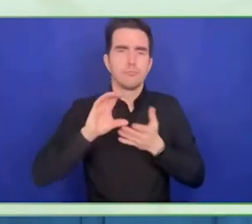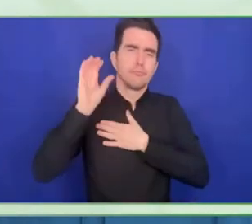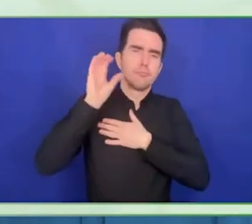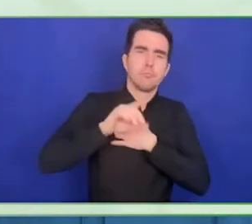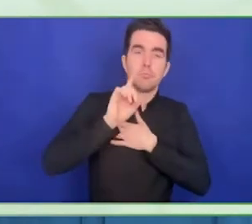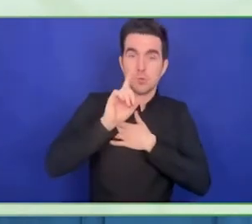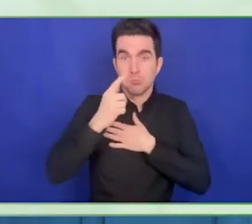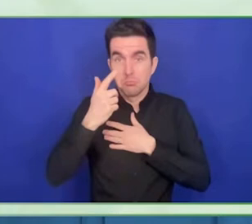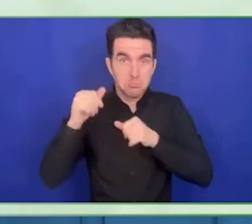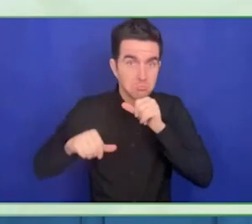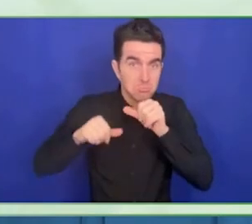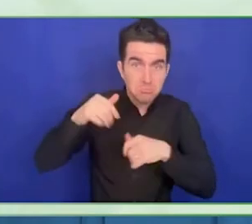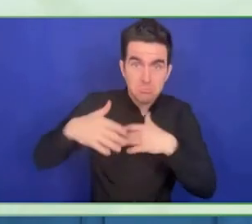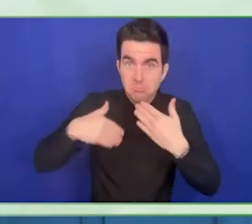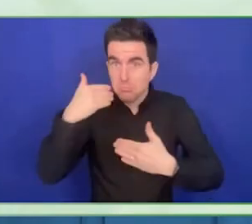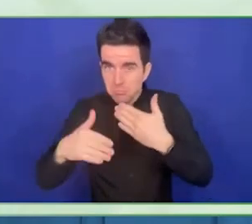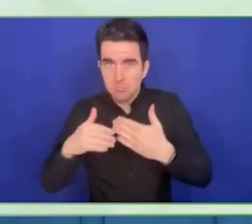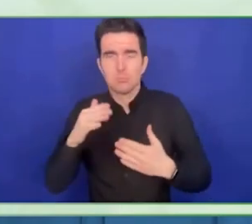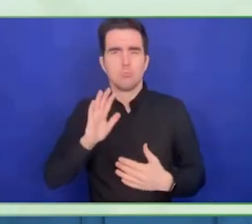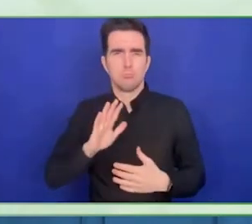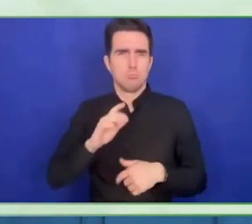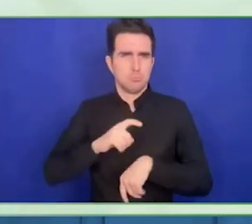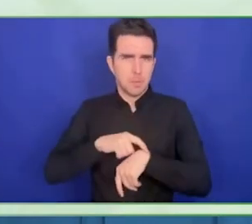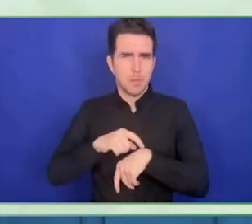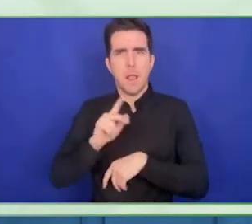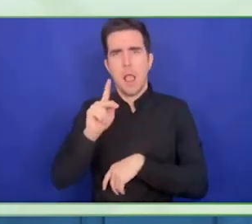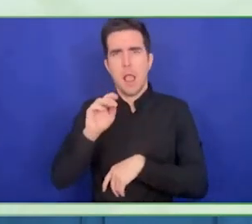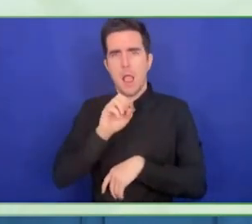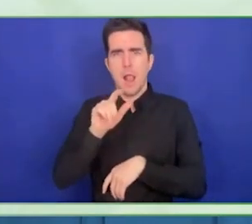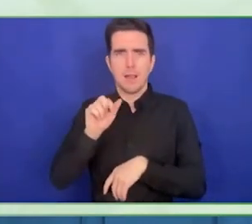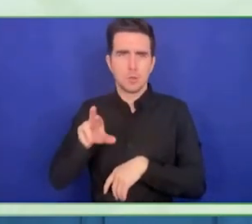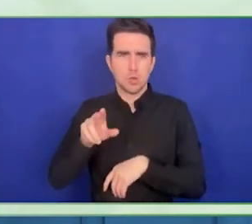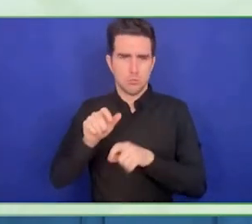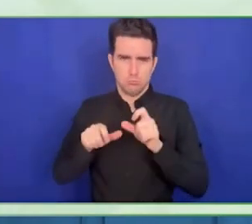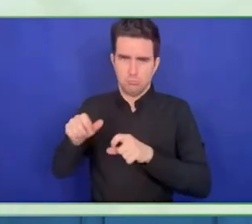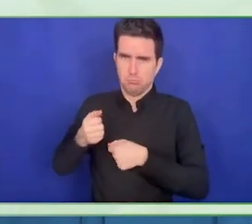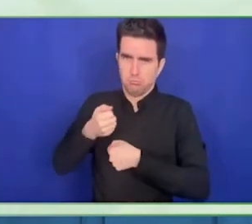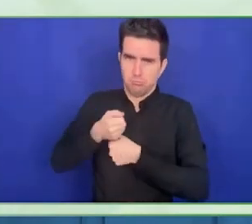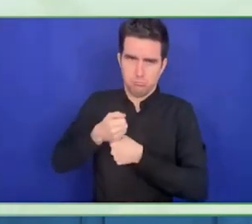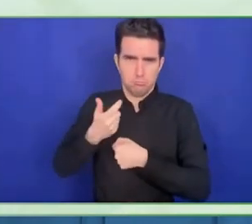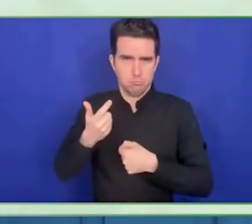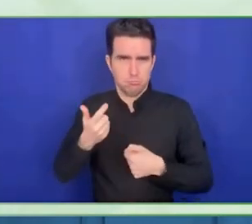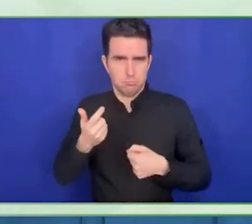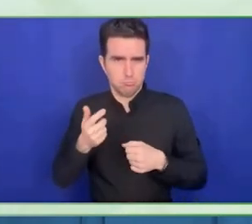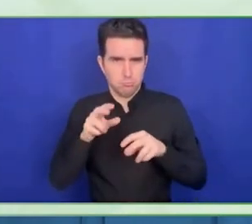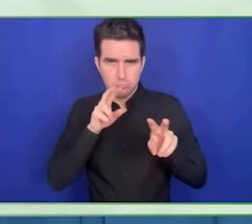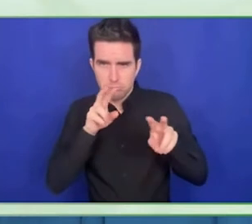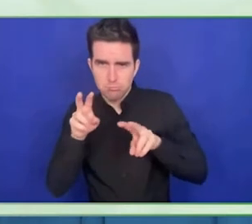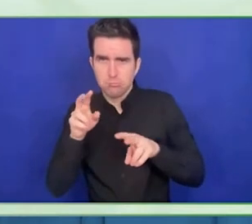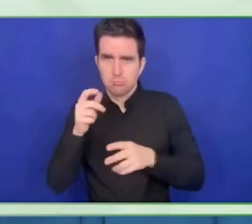conversations and collaborations. We see innovation as a key to our signature grants, and we are really